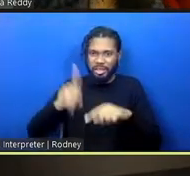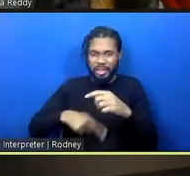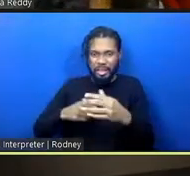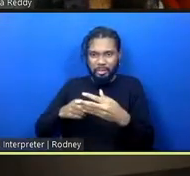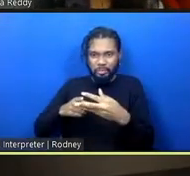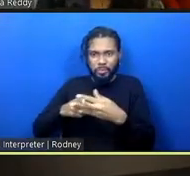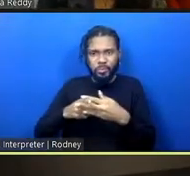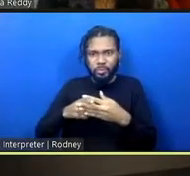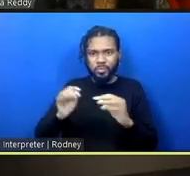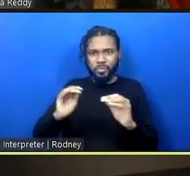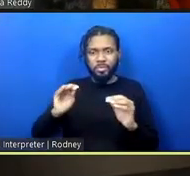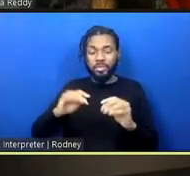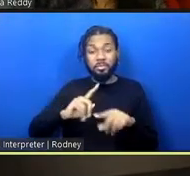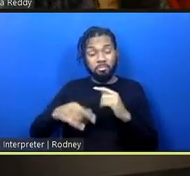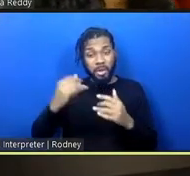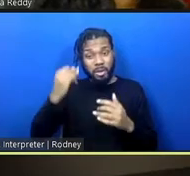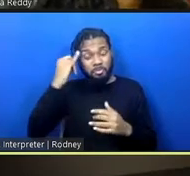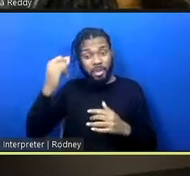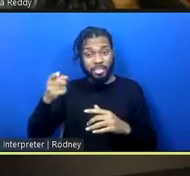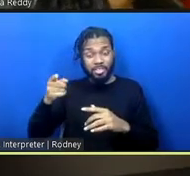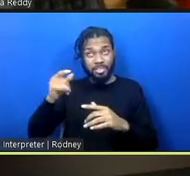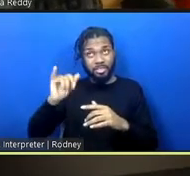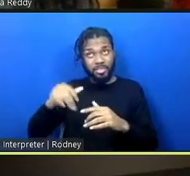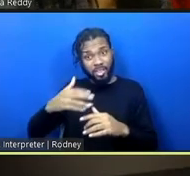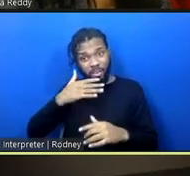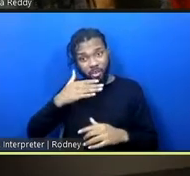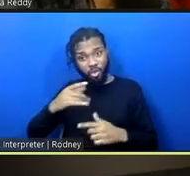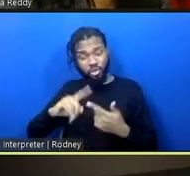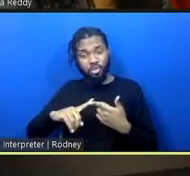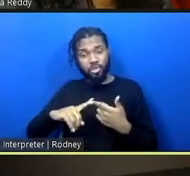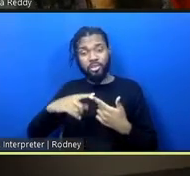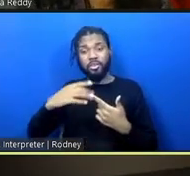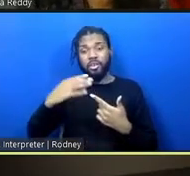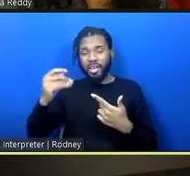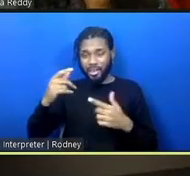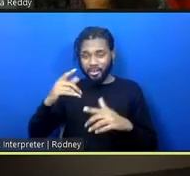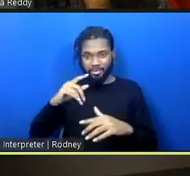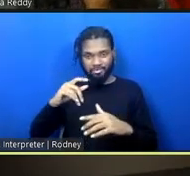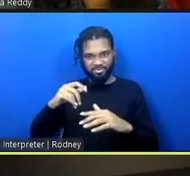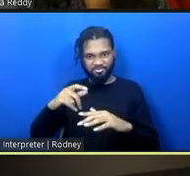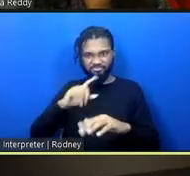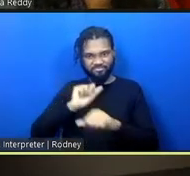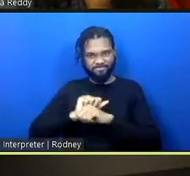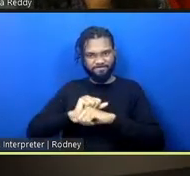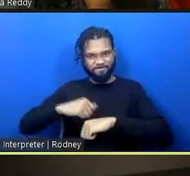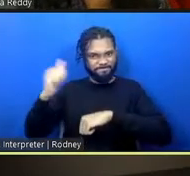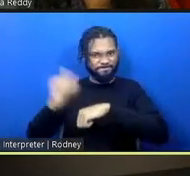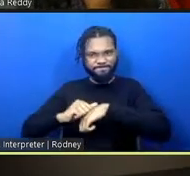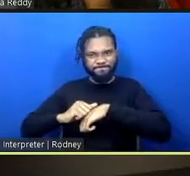can you imagine its color and its impermeability, you can also feel it,